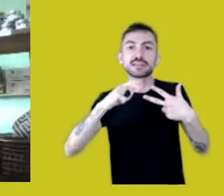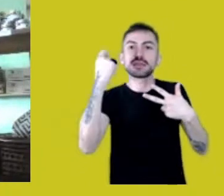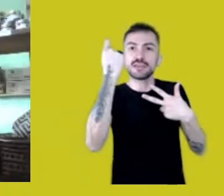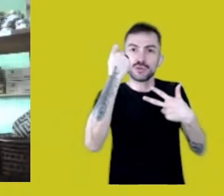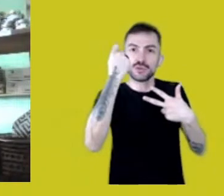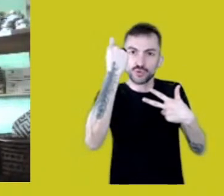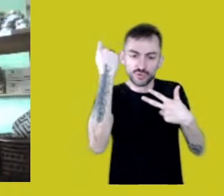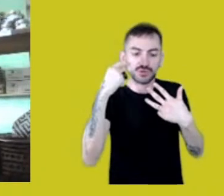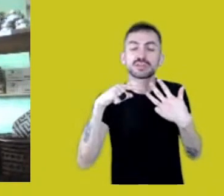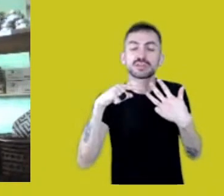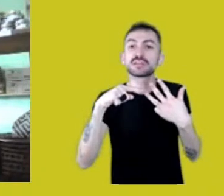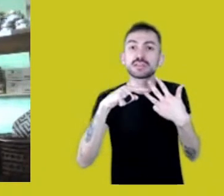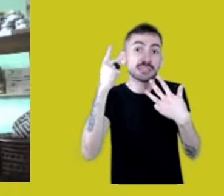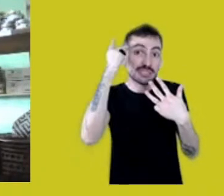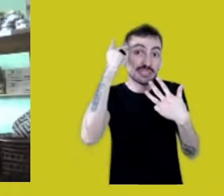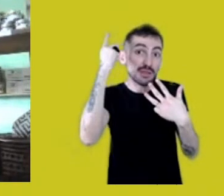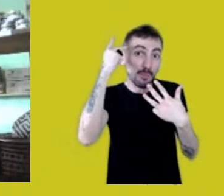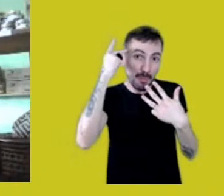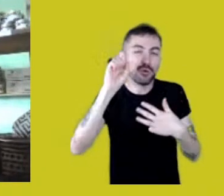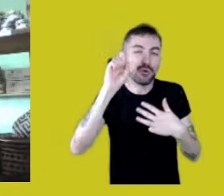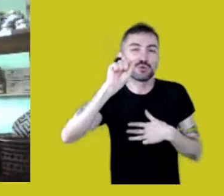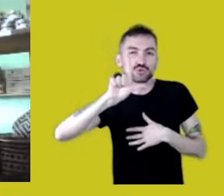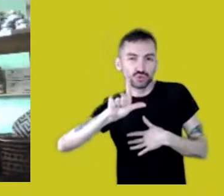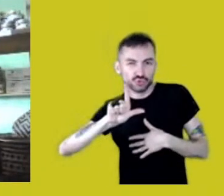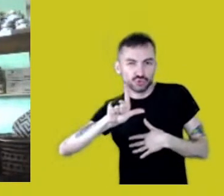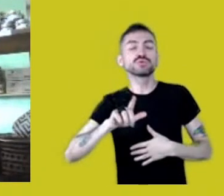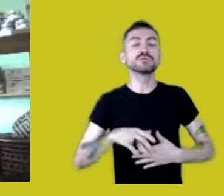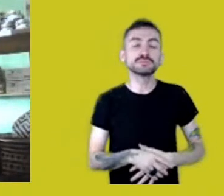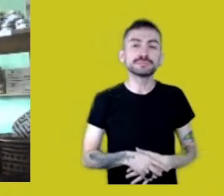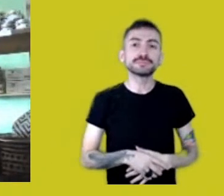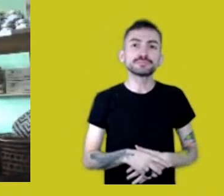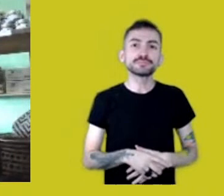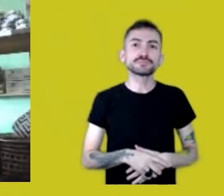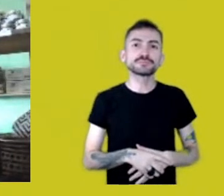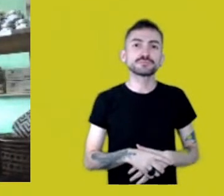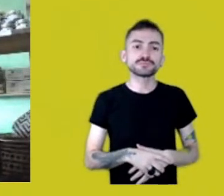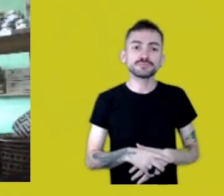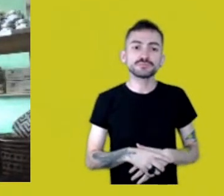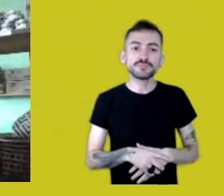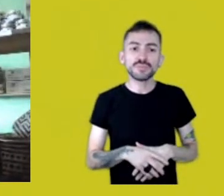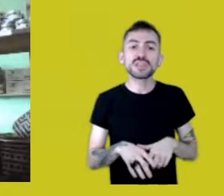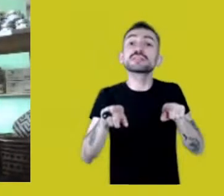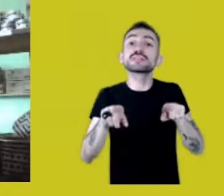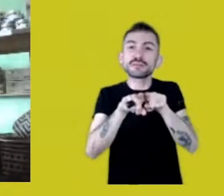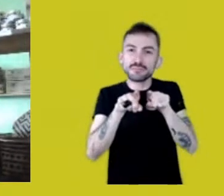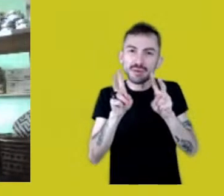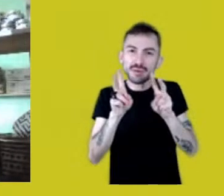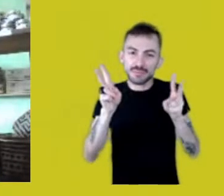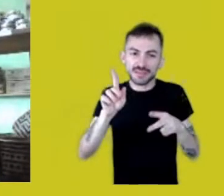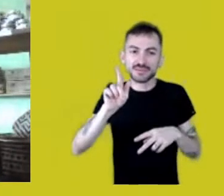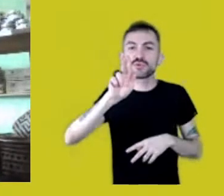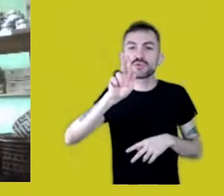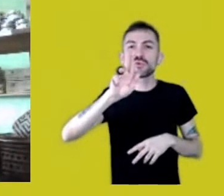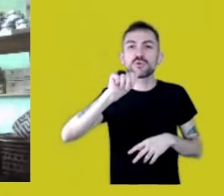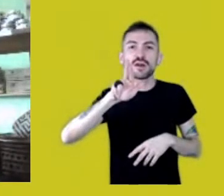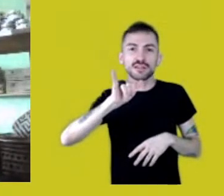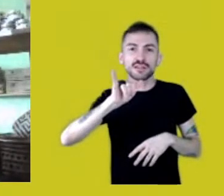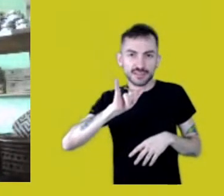The Guarani-Mbya, the Xokleng, the Xetá.